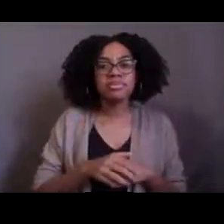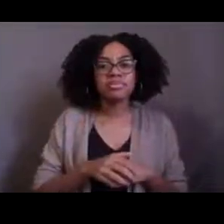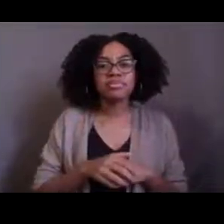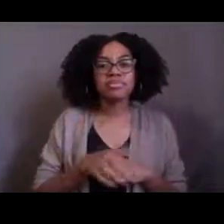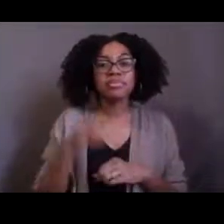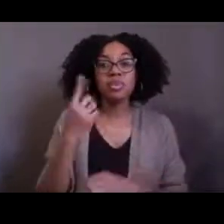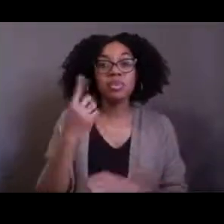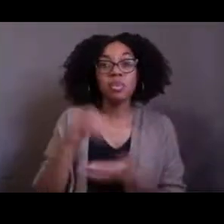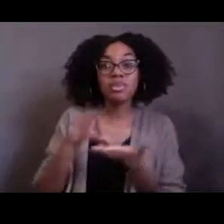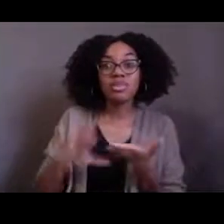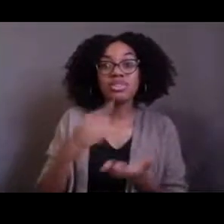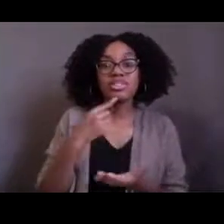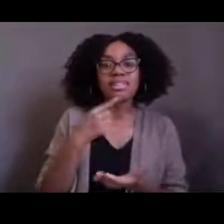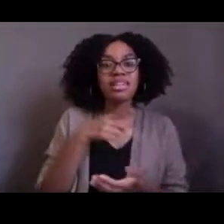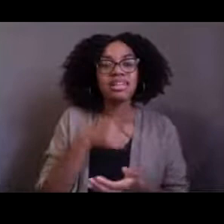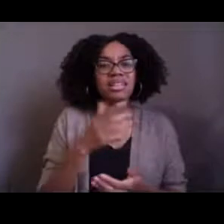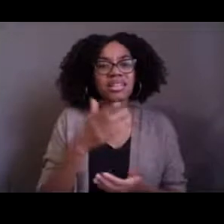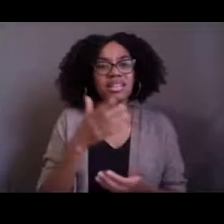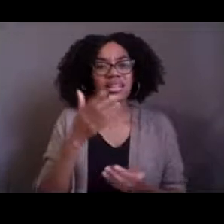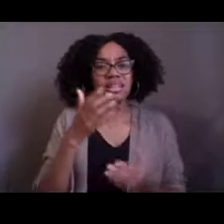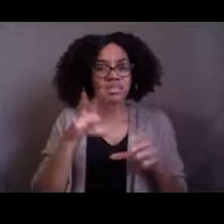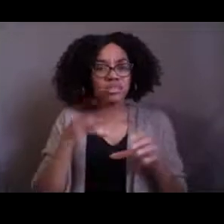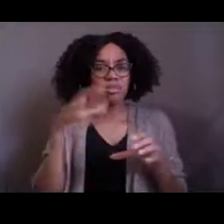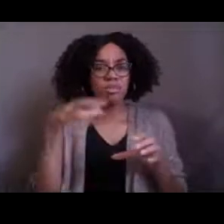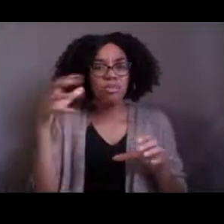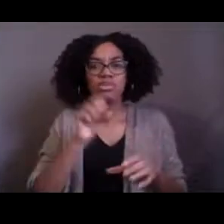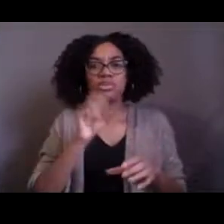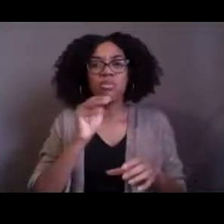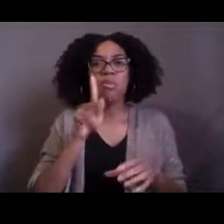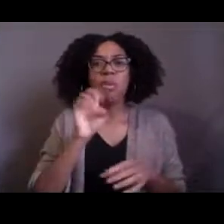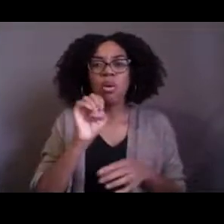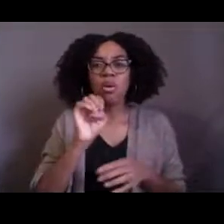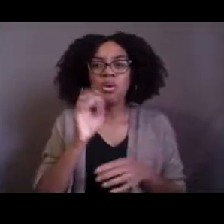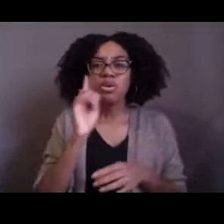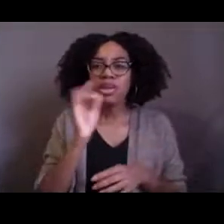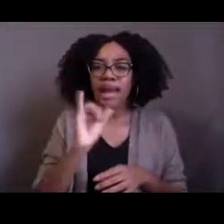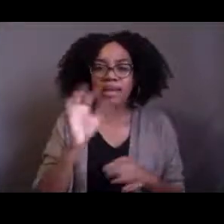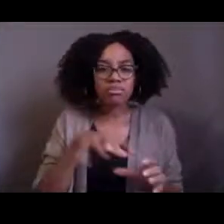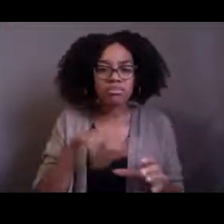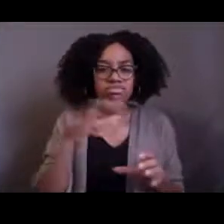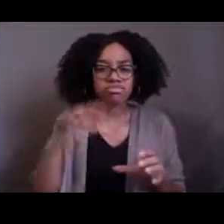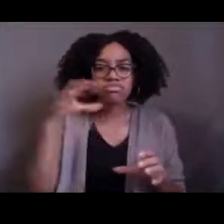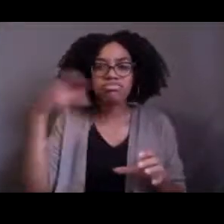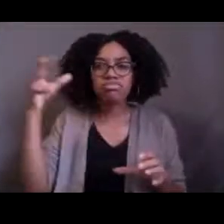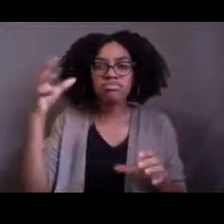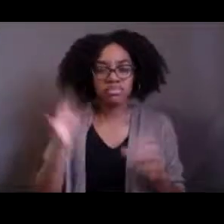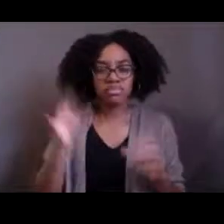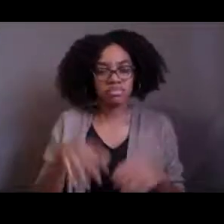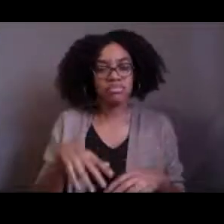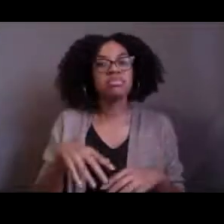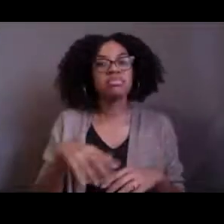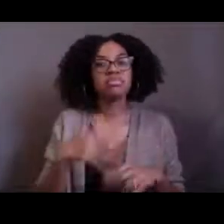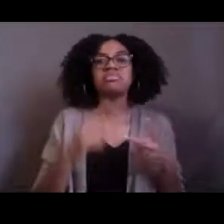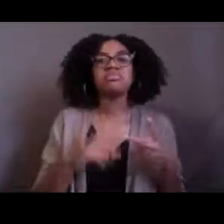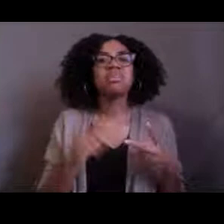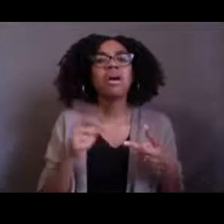So was asking if that was smoke and let's see, what do other people think? What did you observe in that video